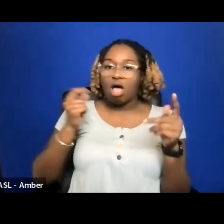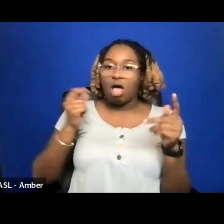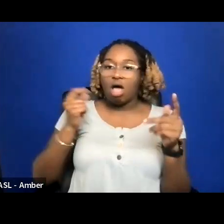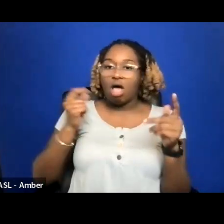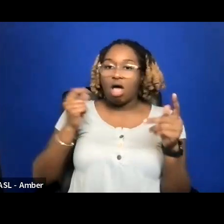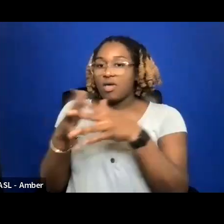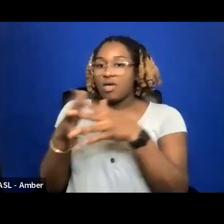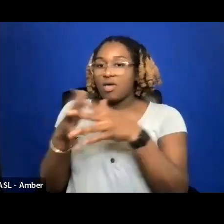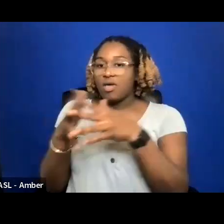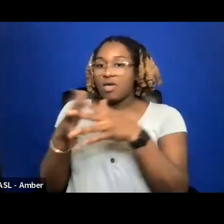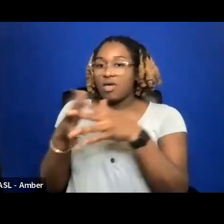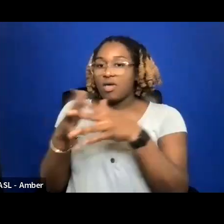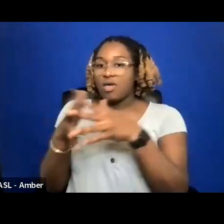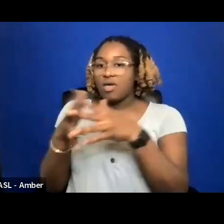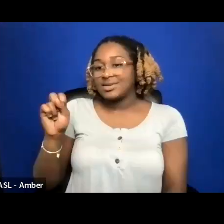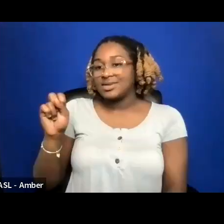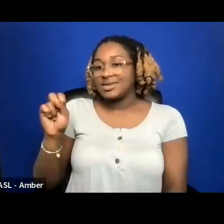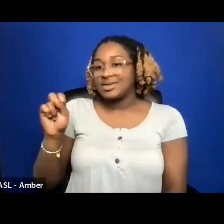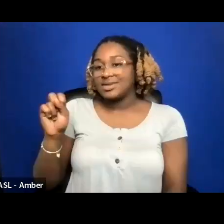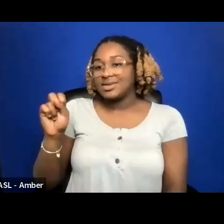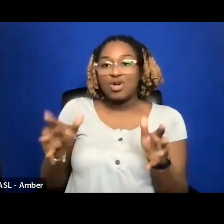SELL YOUR FILM TO A UNIVERSITY THEREFORE.